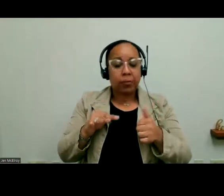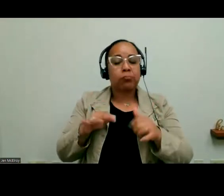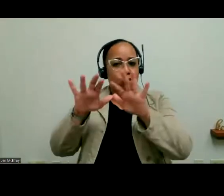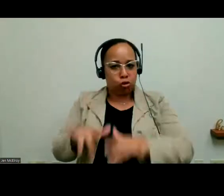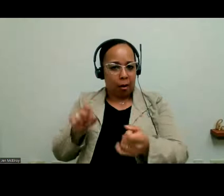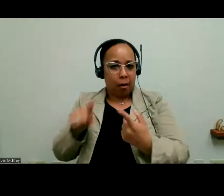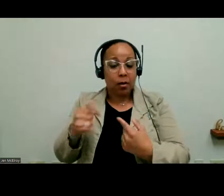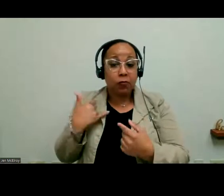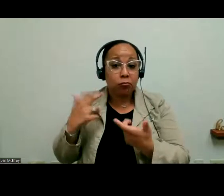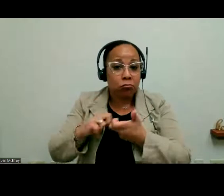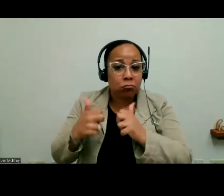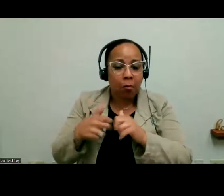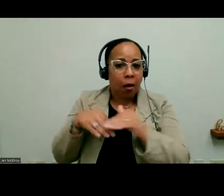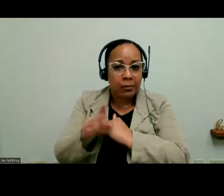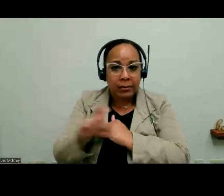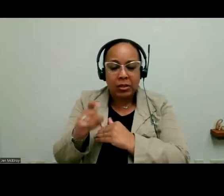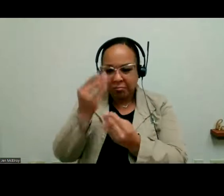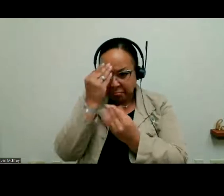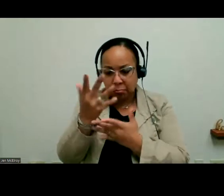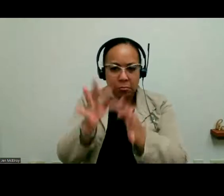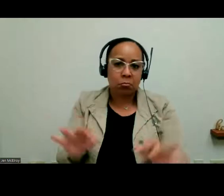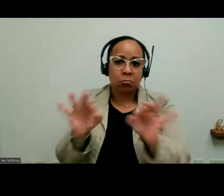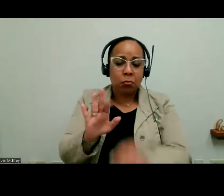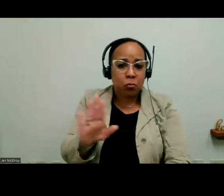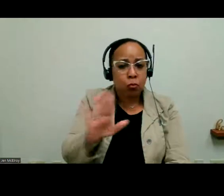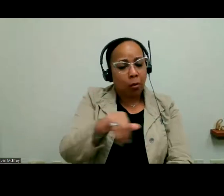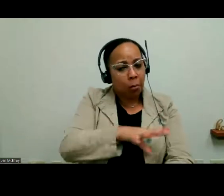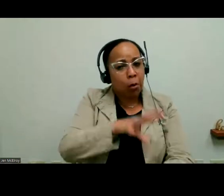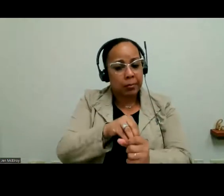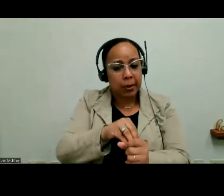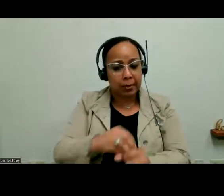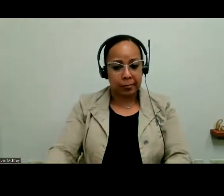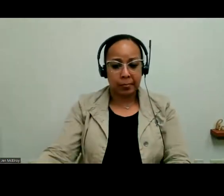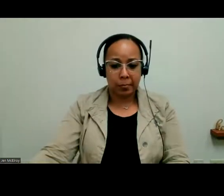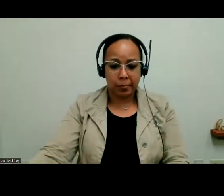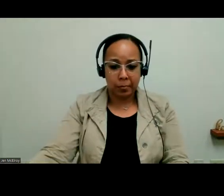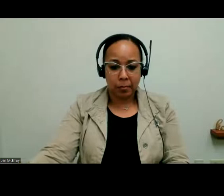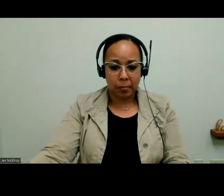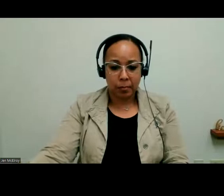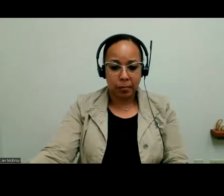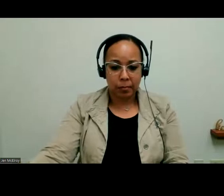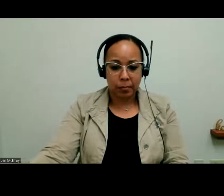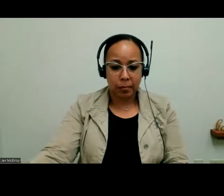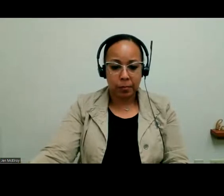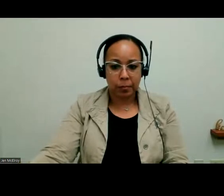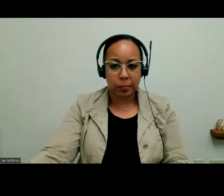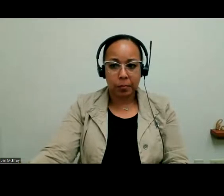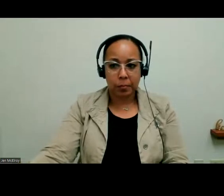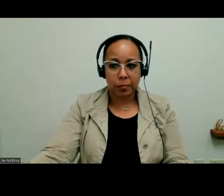have any other accessibility needs. We want to make sure you're able to